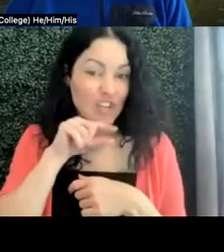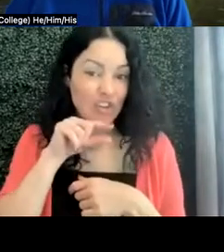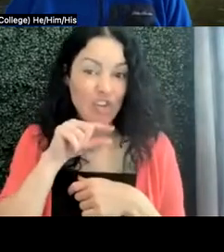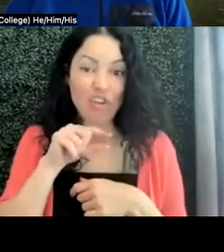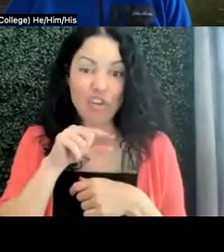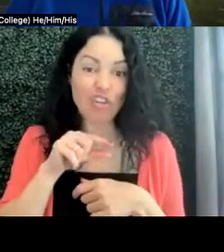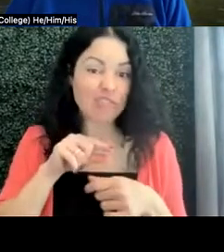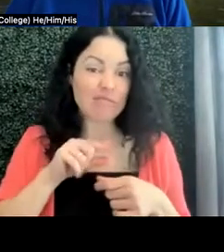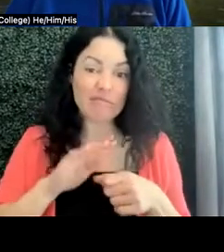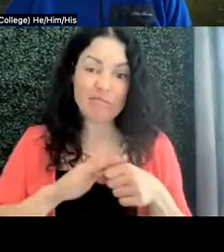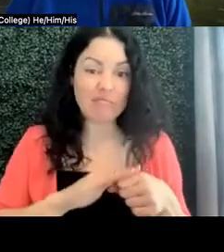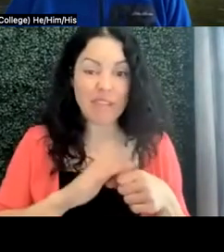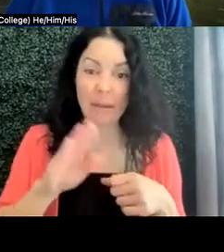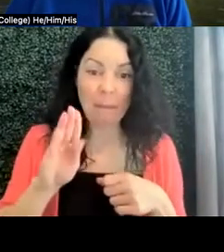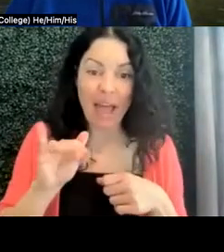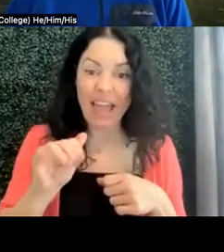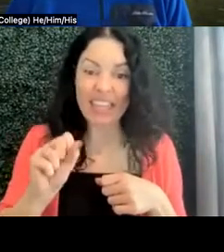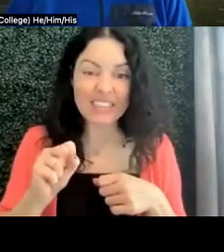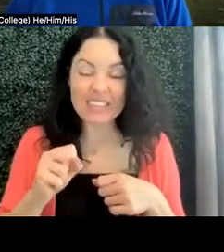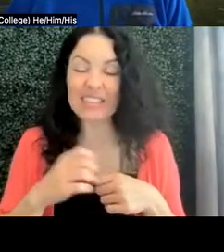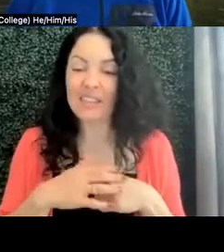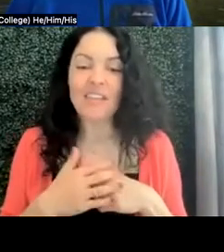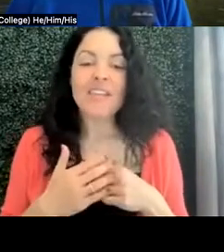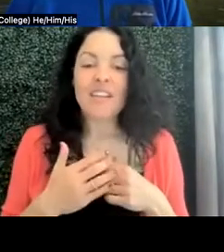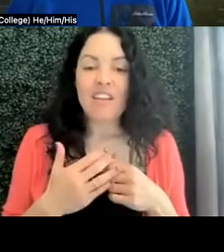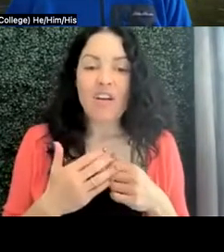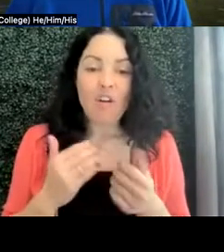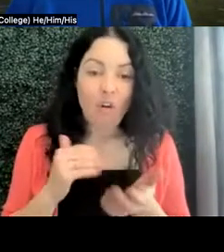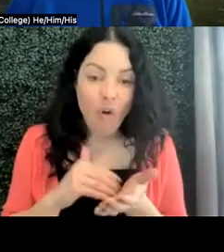in females, are very, very often misdiagnosed as having